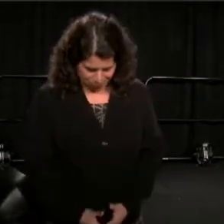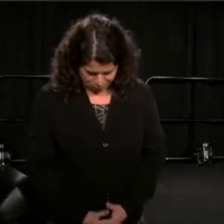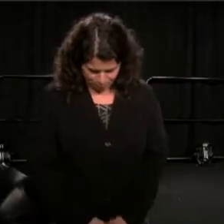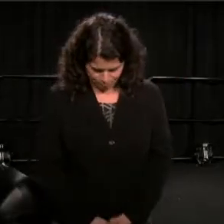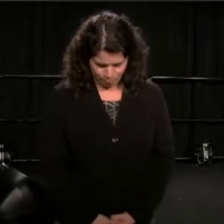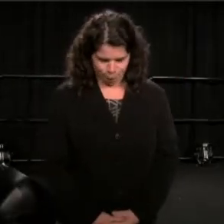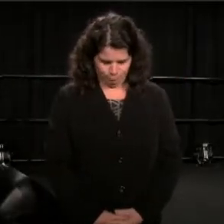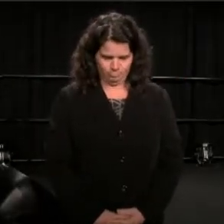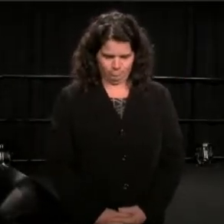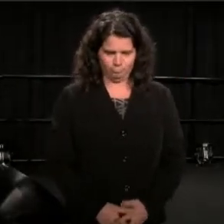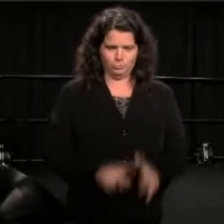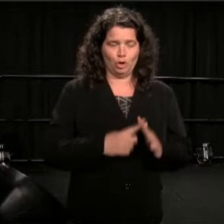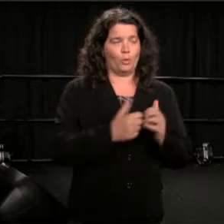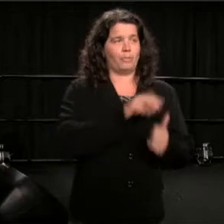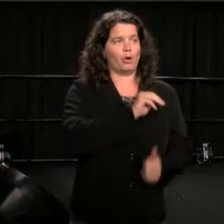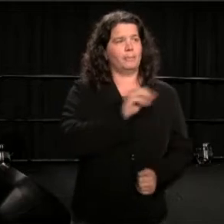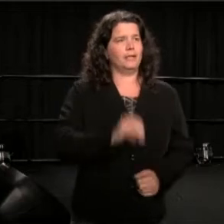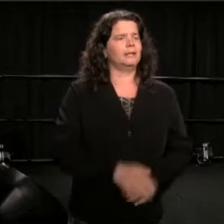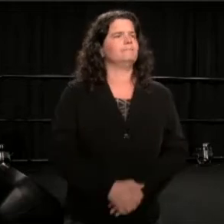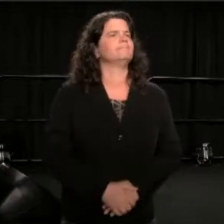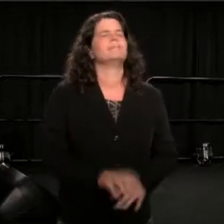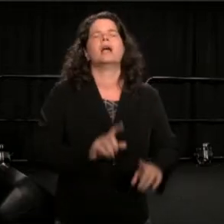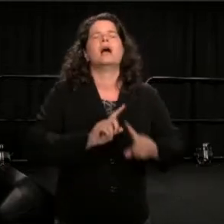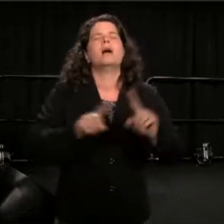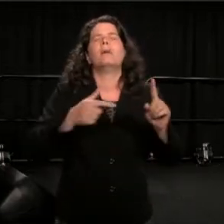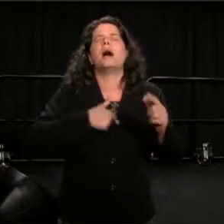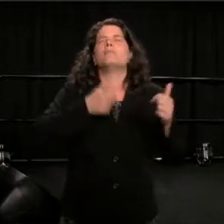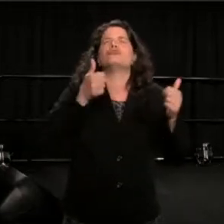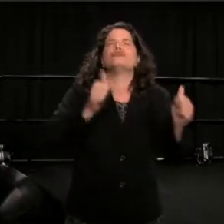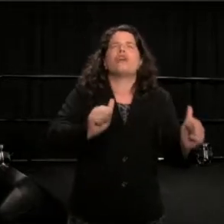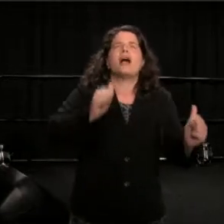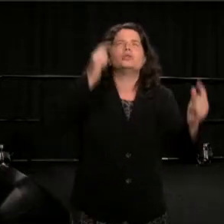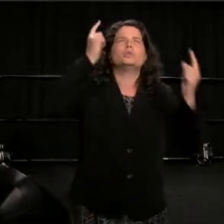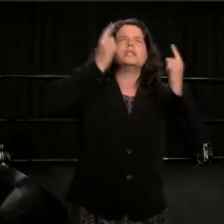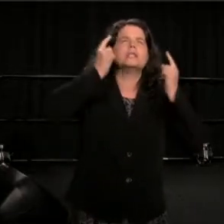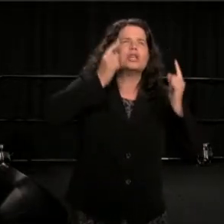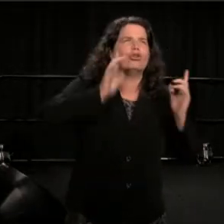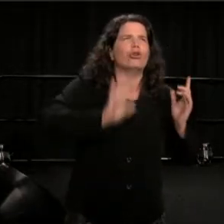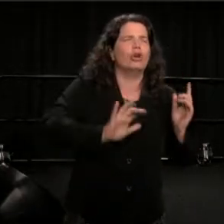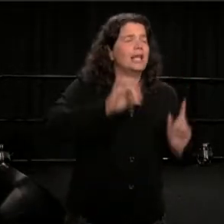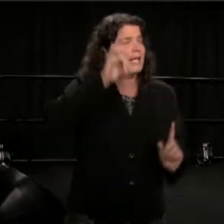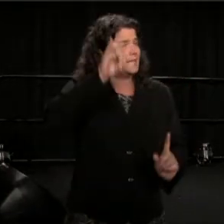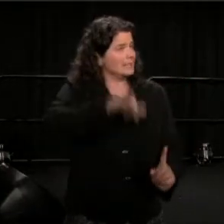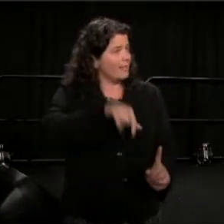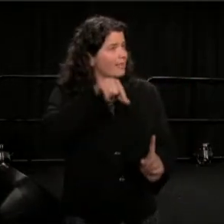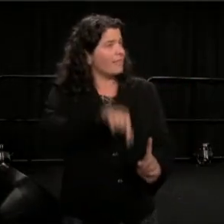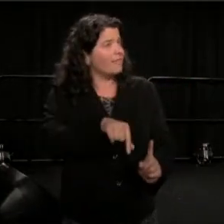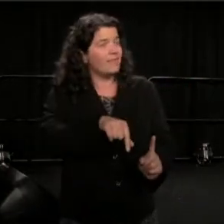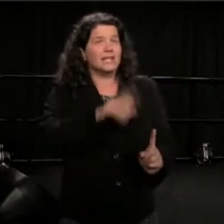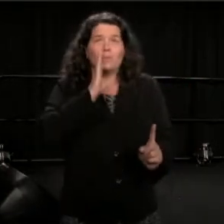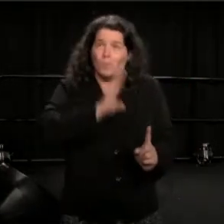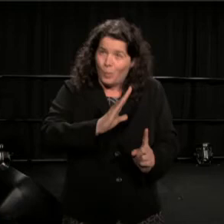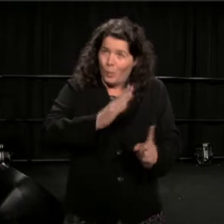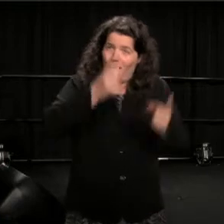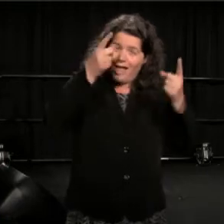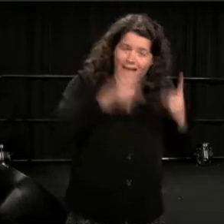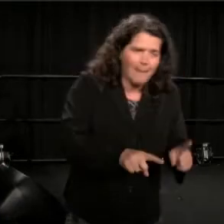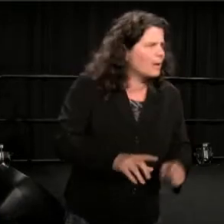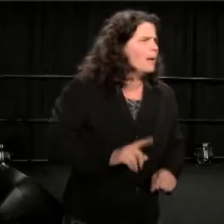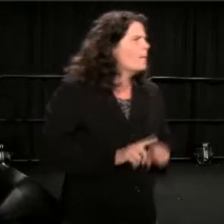So we start with Mead. (Mead) What I'm trying to consider is, whether it is an inevitable difference, in the spiritual sense-- (Baldwin) Well we can't talk about spiritual sense,